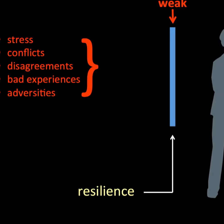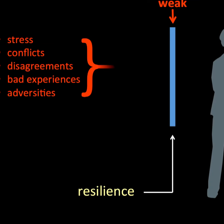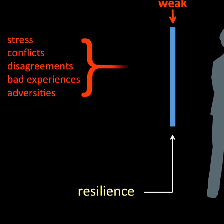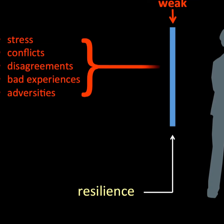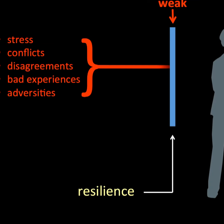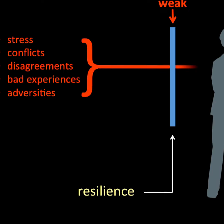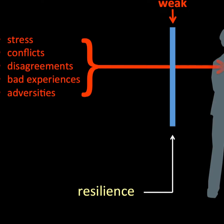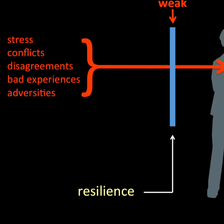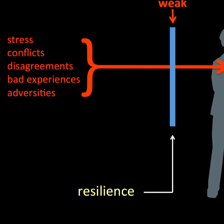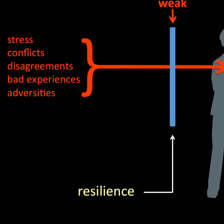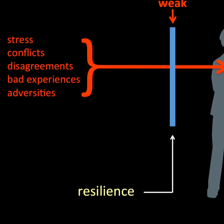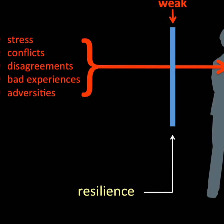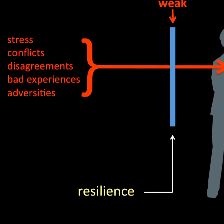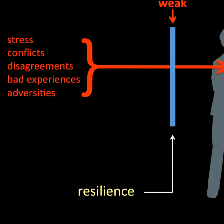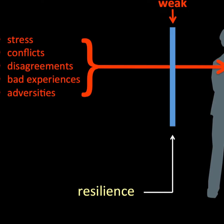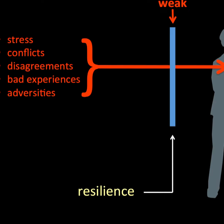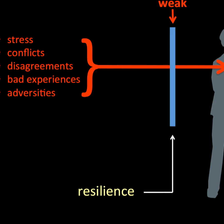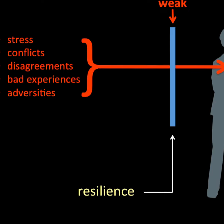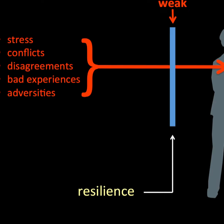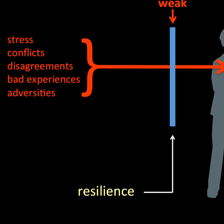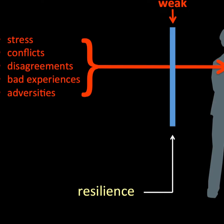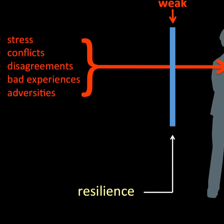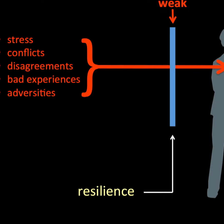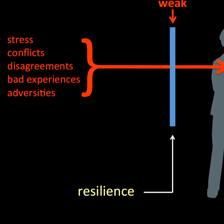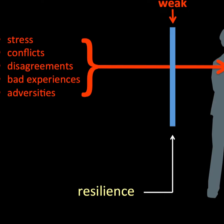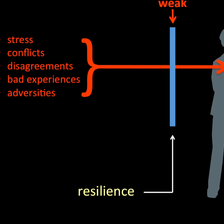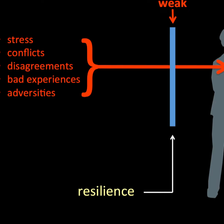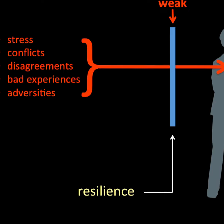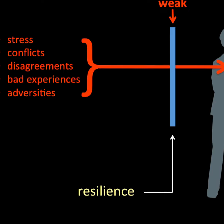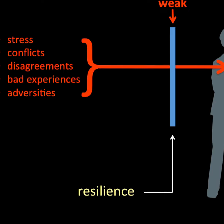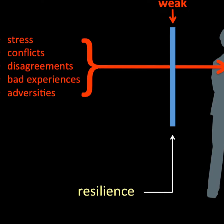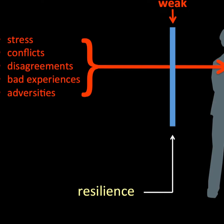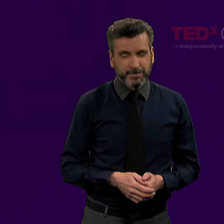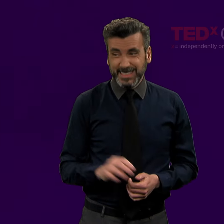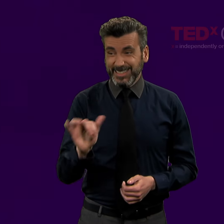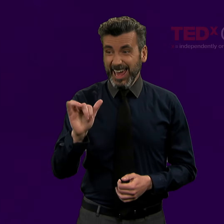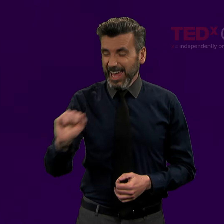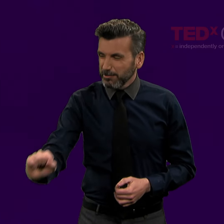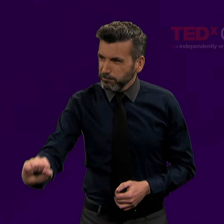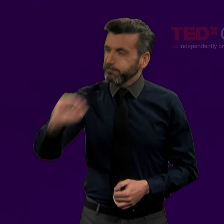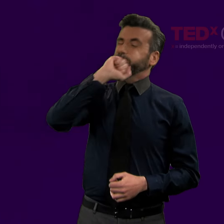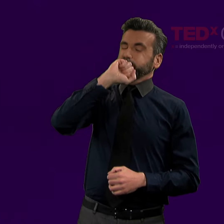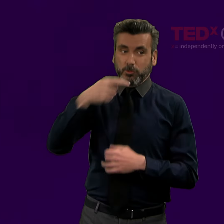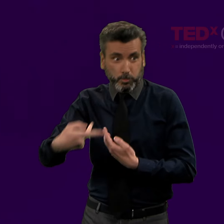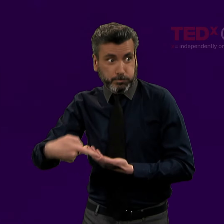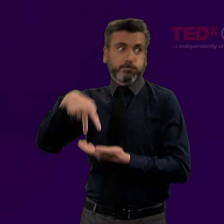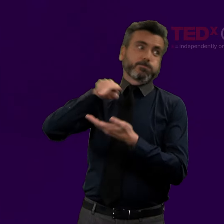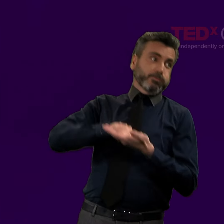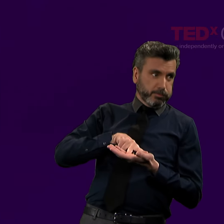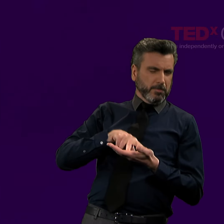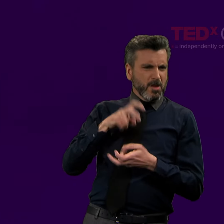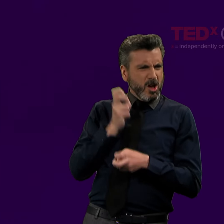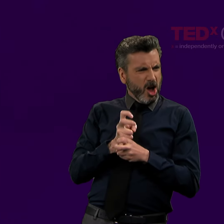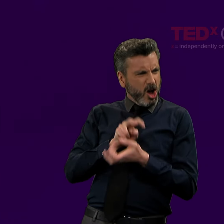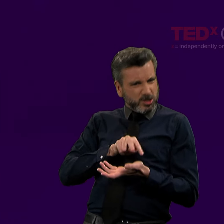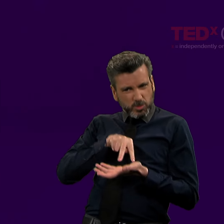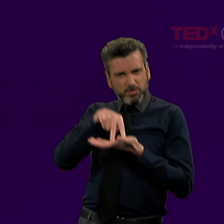[- stress, - conflicts, - disagreements, - bad experiences, - adversities weak (arrow down, person) (arrow from adversities to heart)] It really knocks you back,